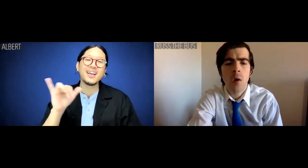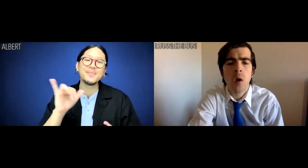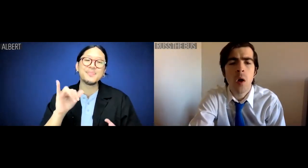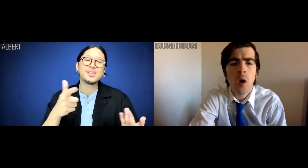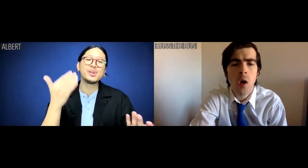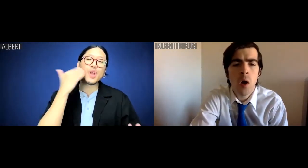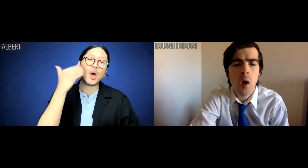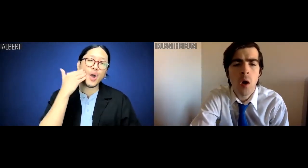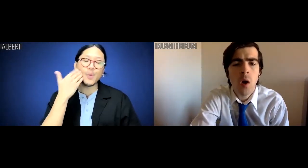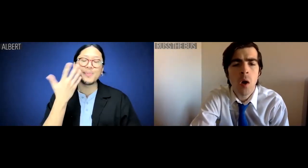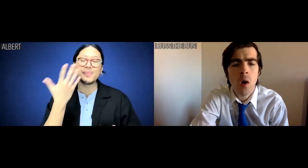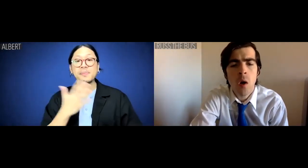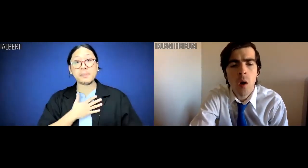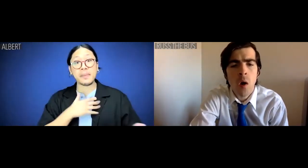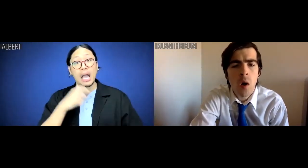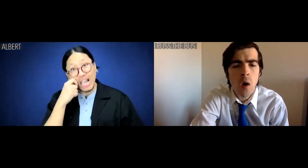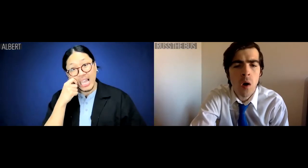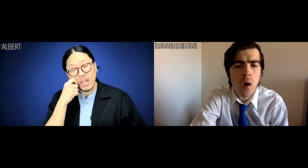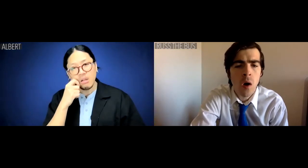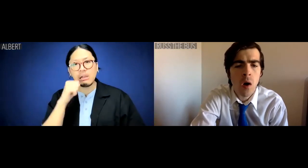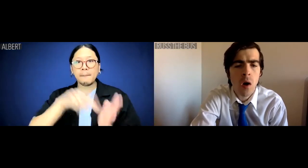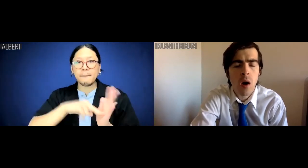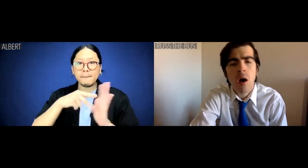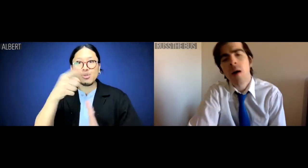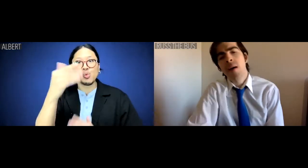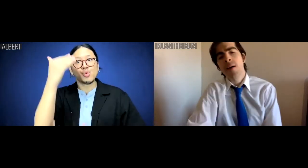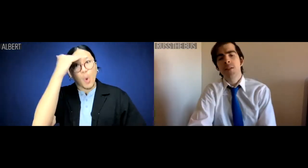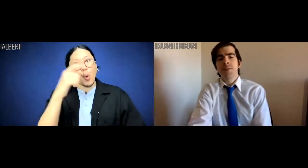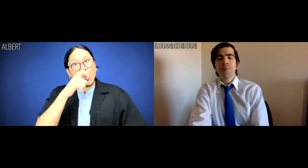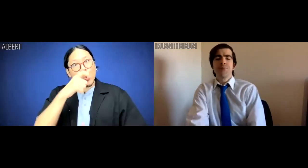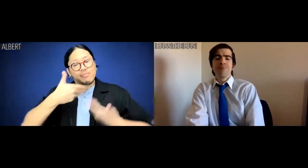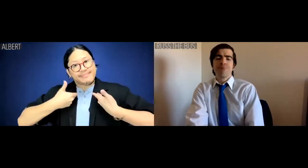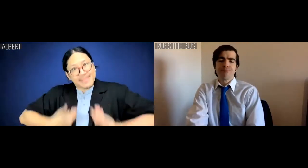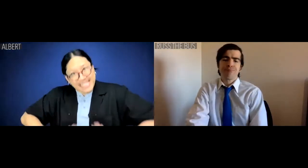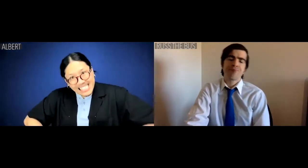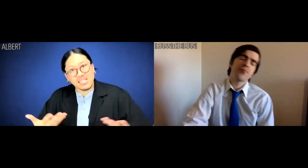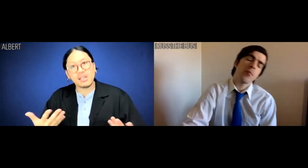Albert: It's like: just because you know my race doesn't mean you know me.